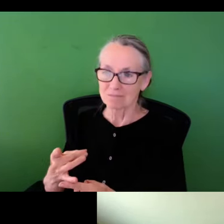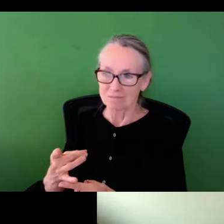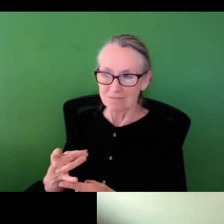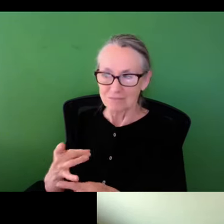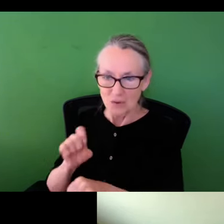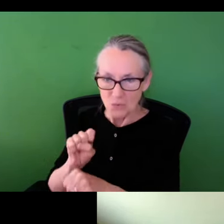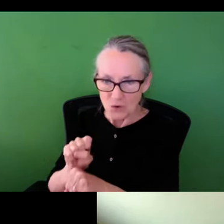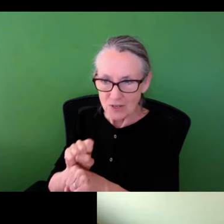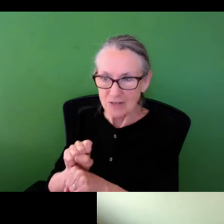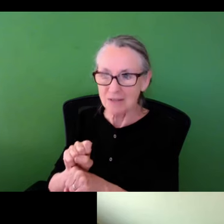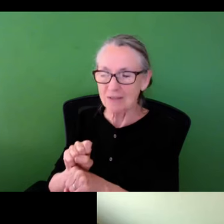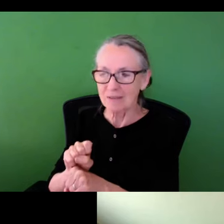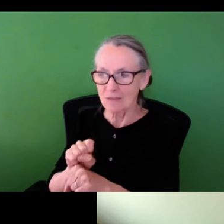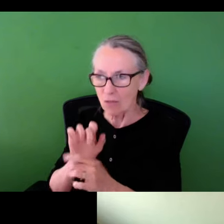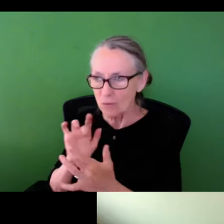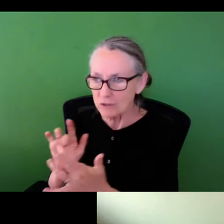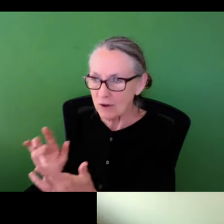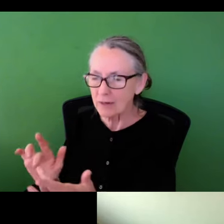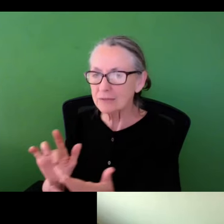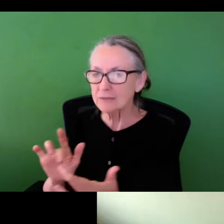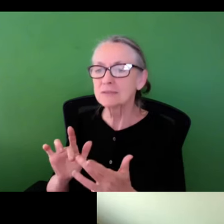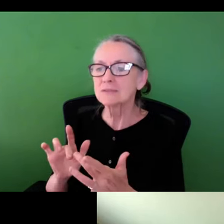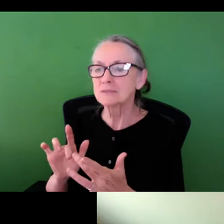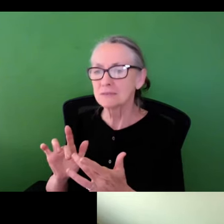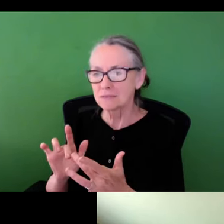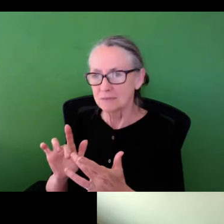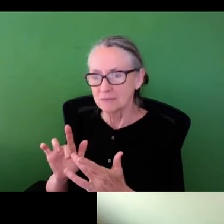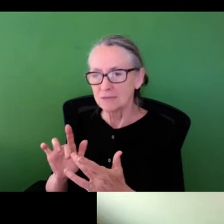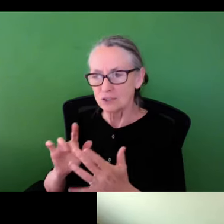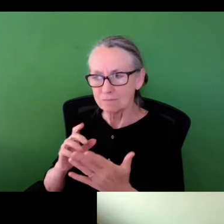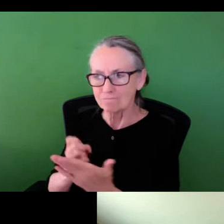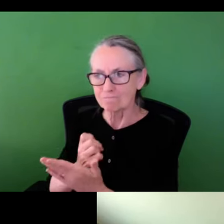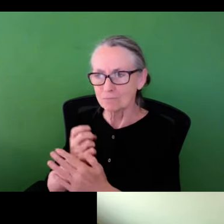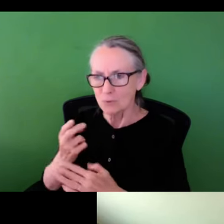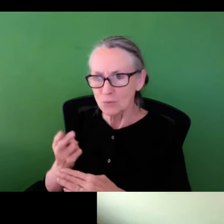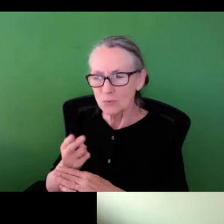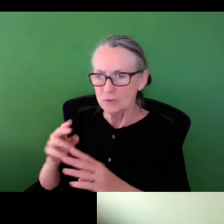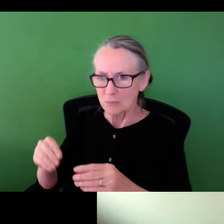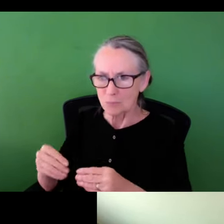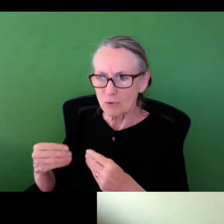I'm interested in gaining entrée to and working in those contexts